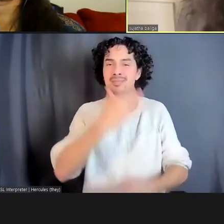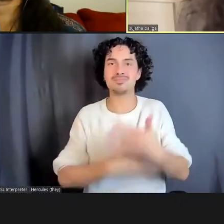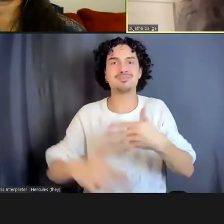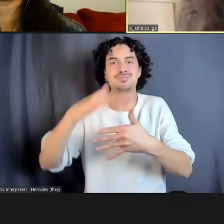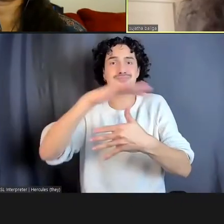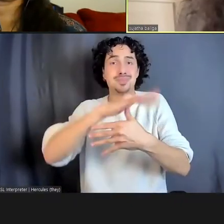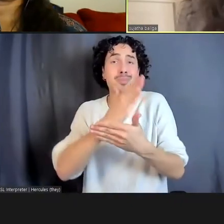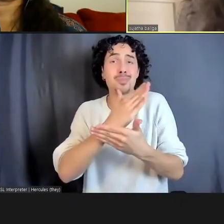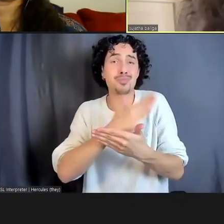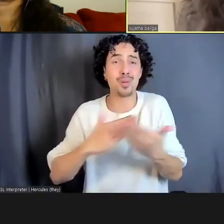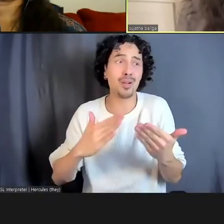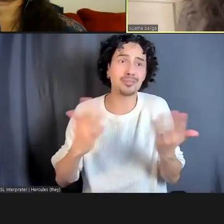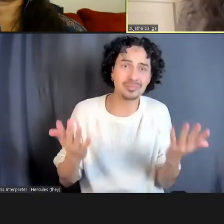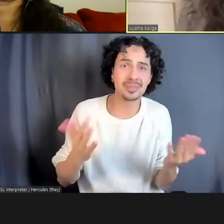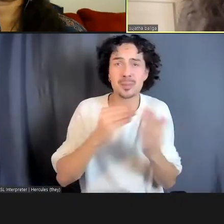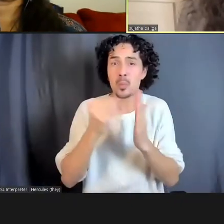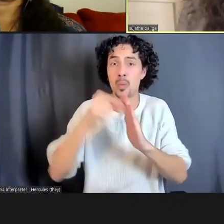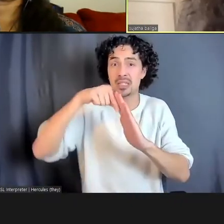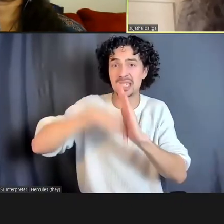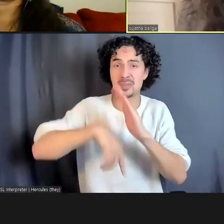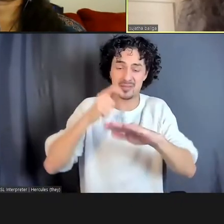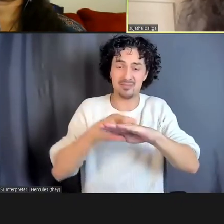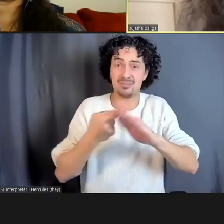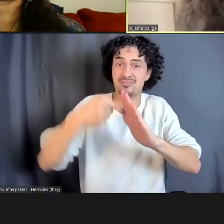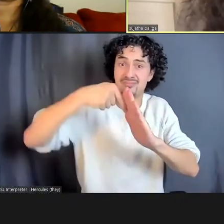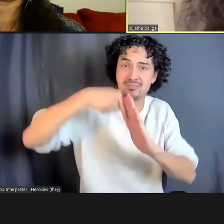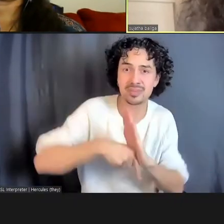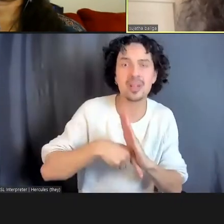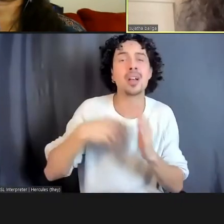And then on a deeper level, I think that we've lost a lot of faith in our systems, right?